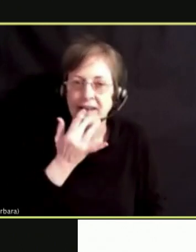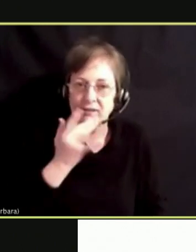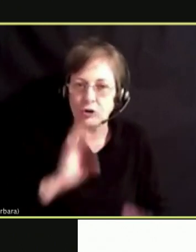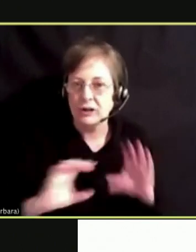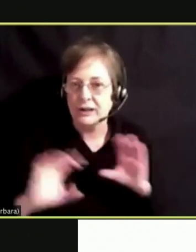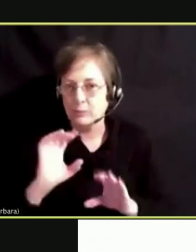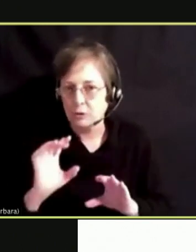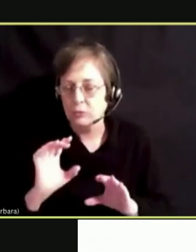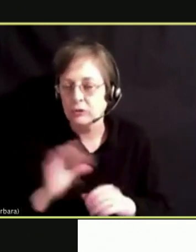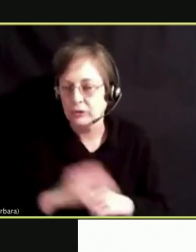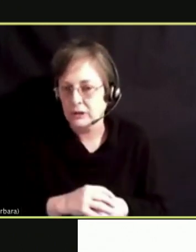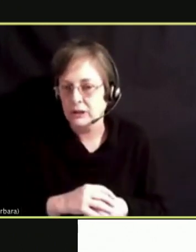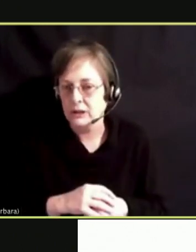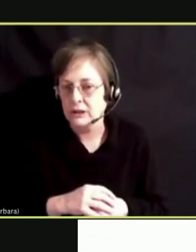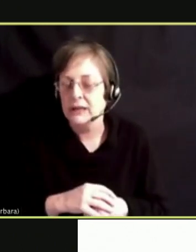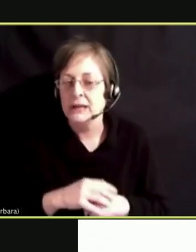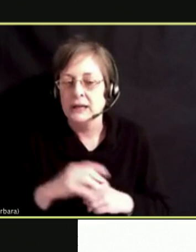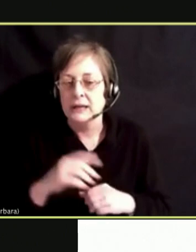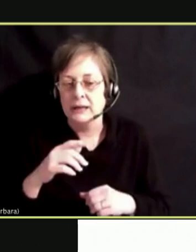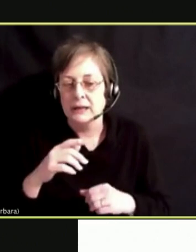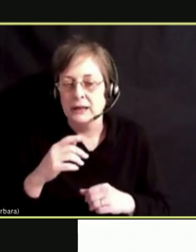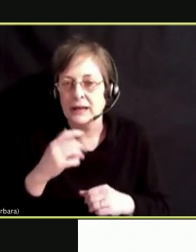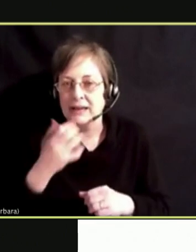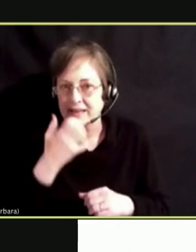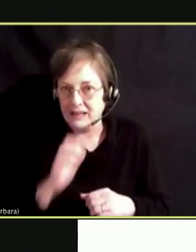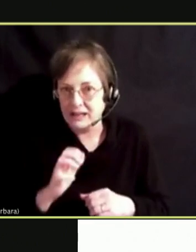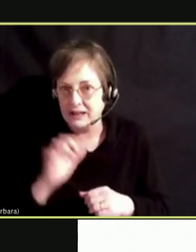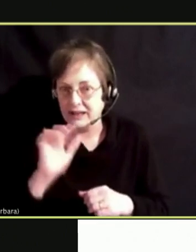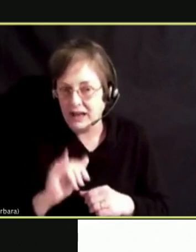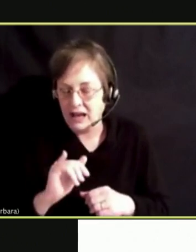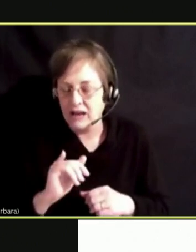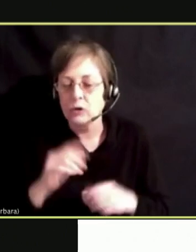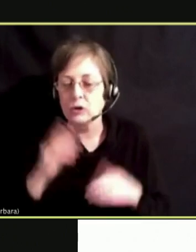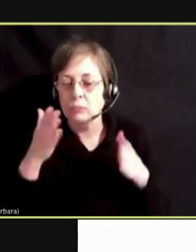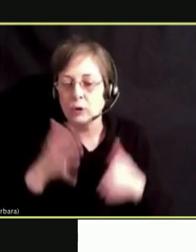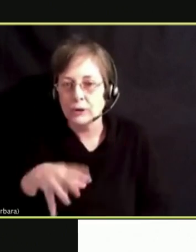THE VAPOR IS HEATED, IN WHICH THE PERSON INHALES AND THAT IS WHY IT IS CALLED VAPING.